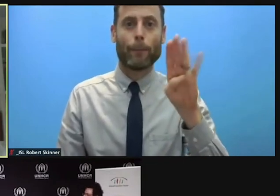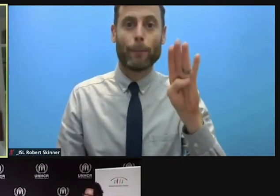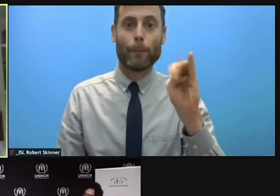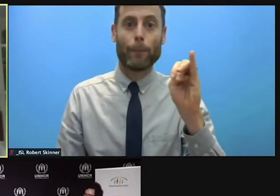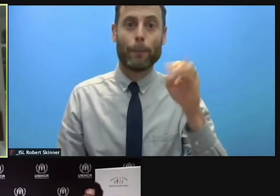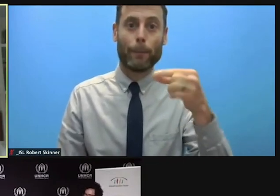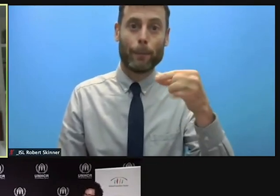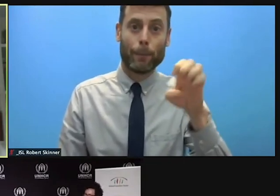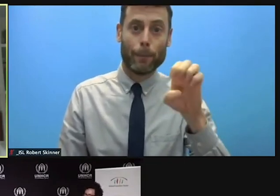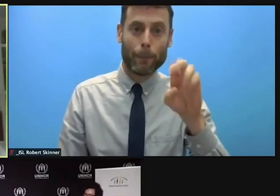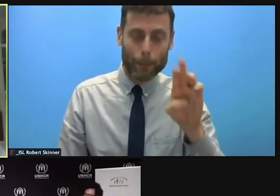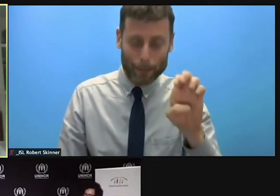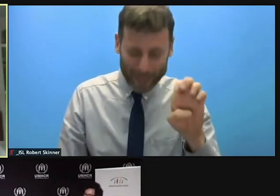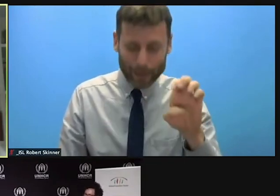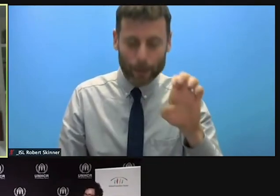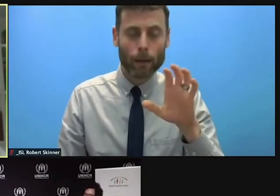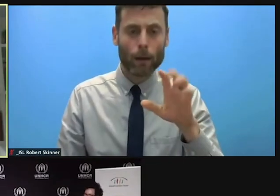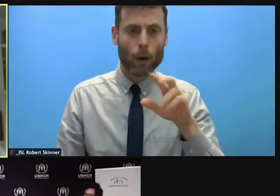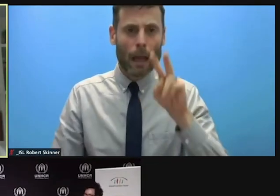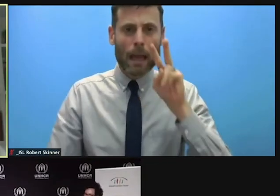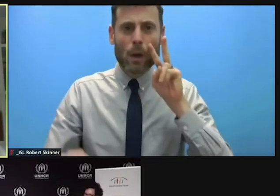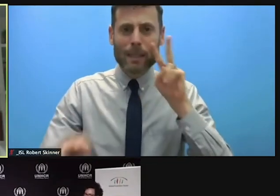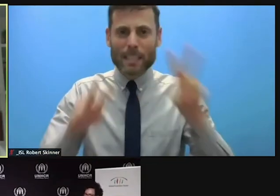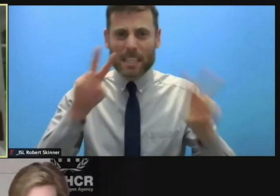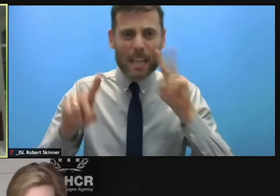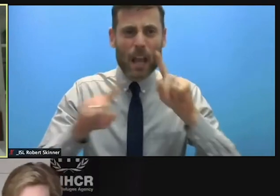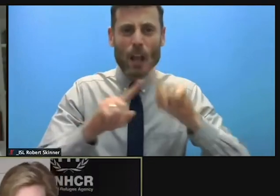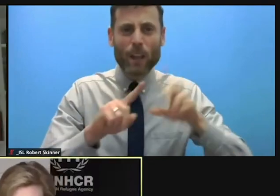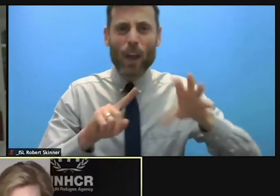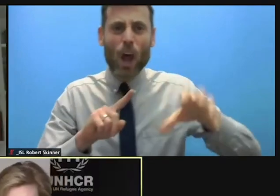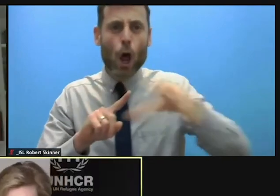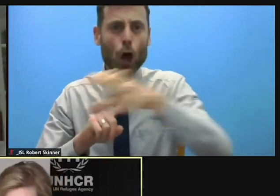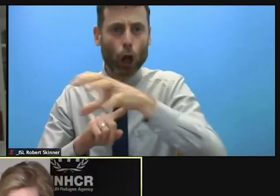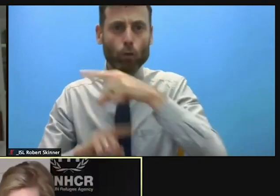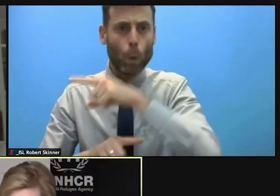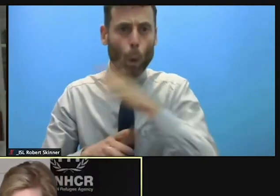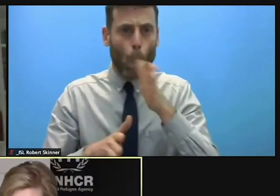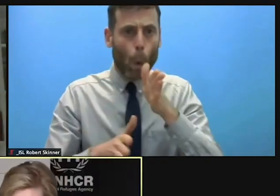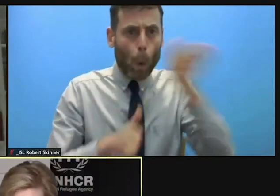protection priorities on the ground. >> GILLIAN TRIGGS: Those countries of